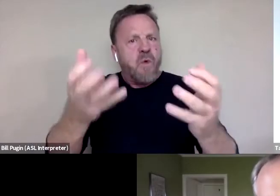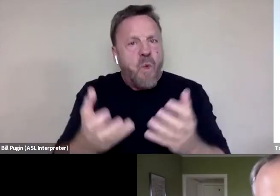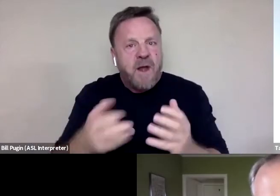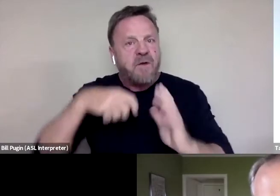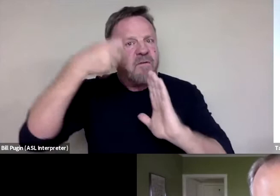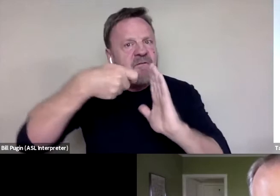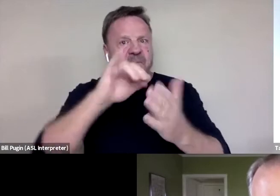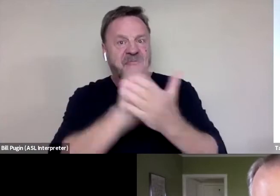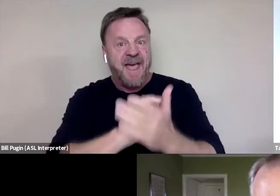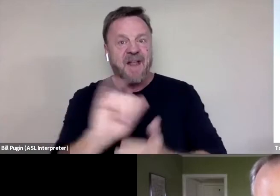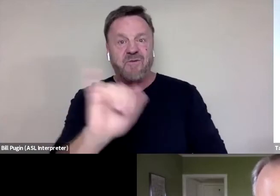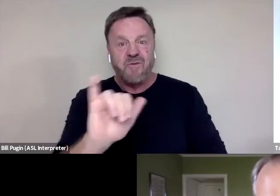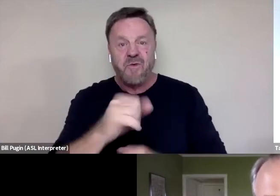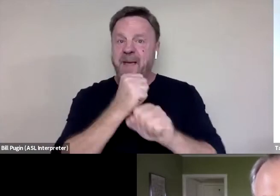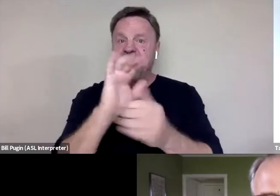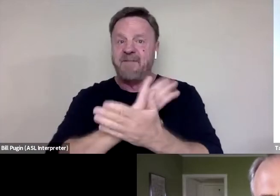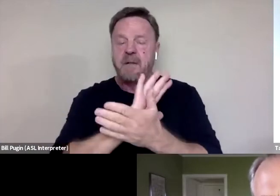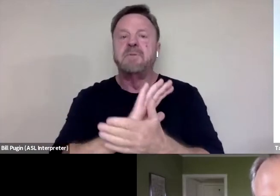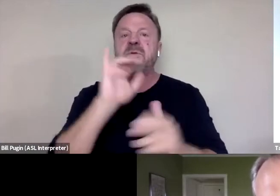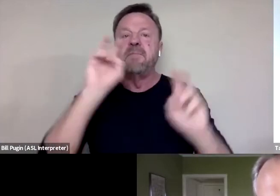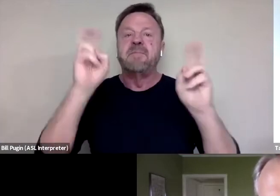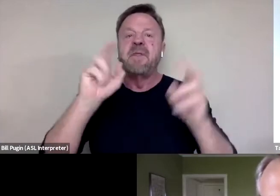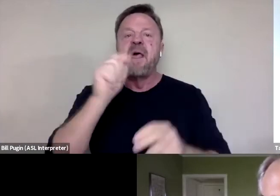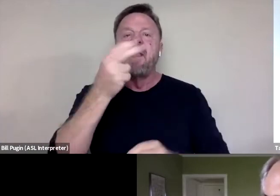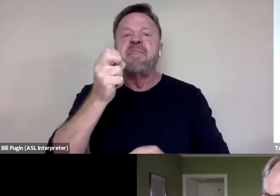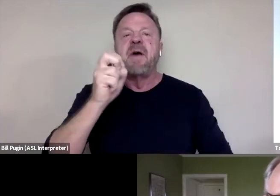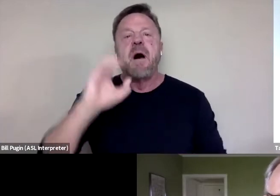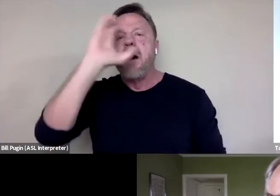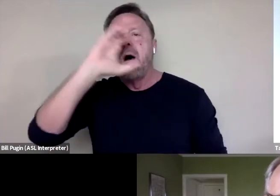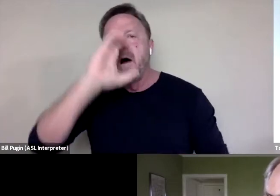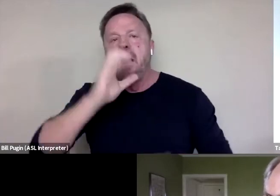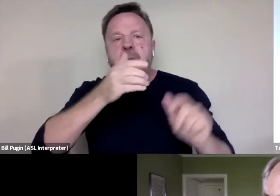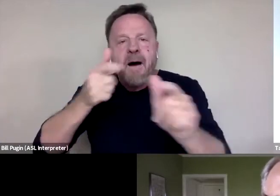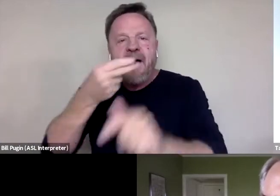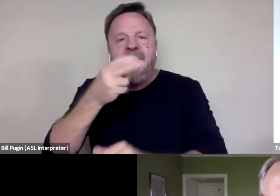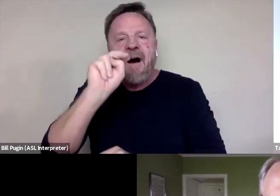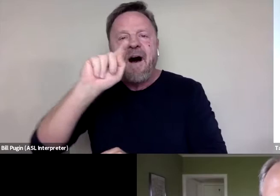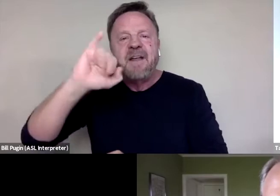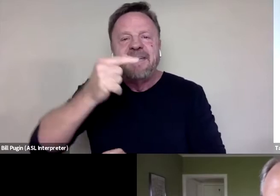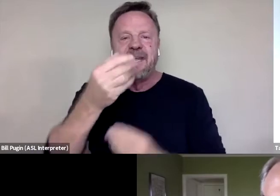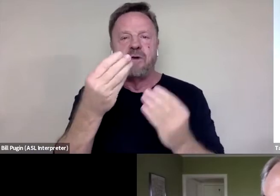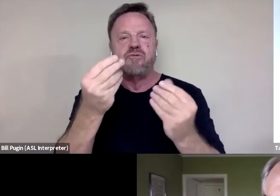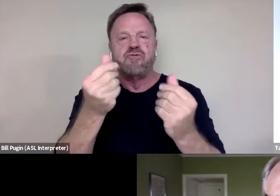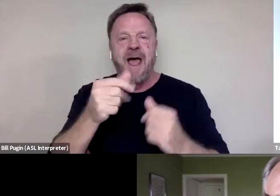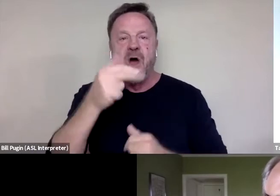And so we made that film, "The Hunting Ground" in 2015. And what happened was, it was interesting.